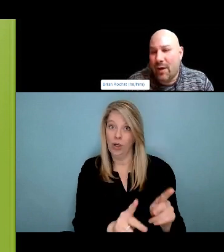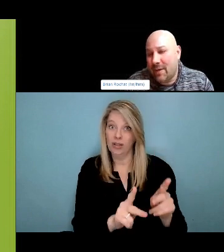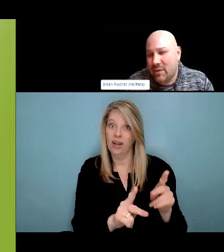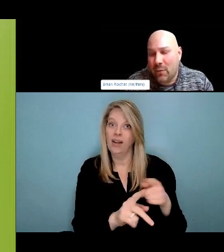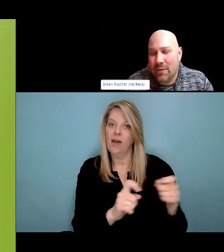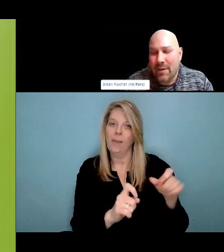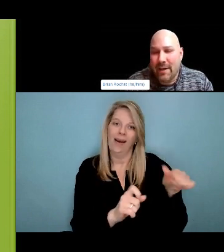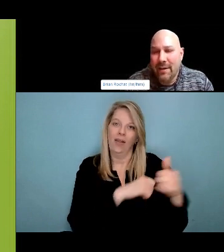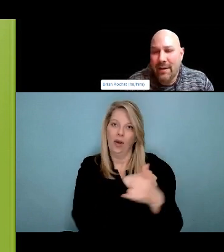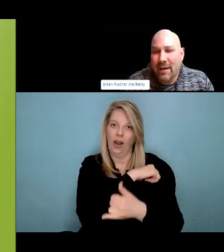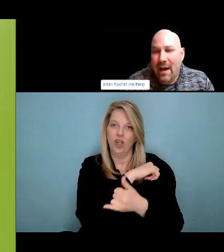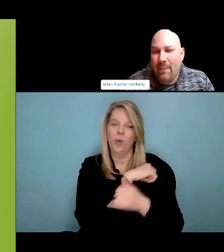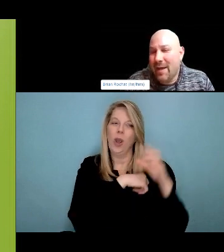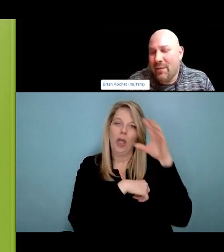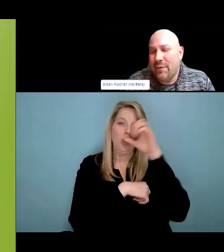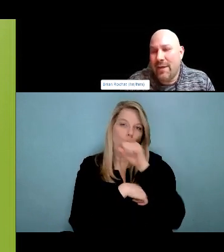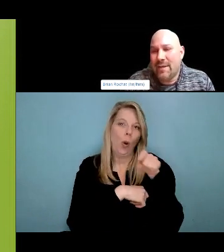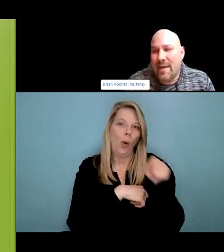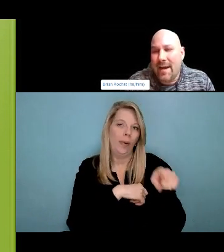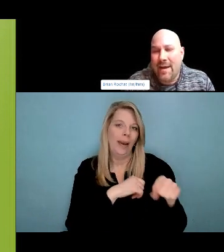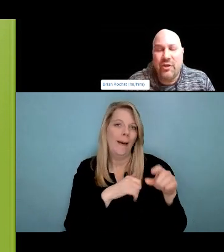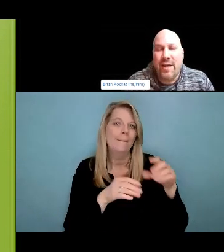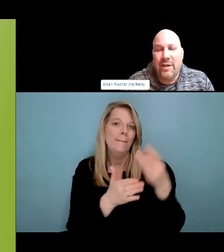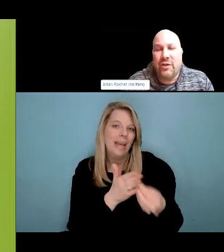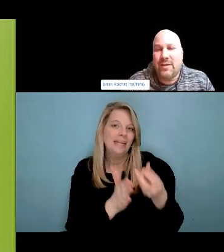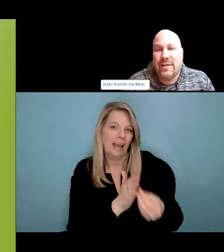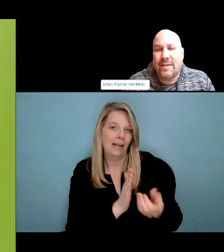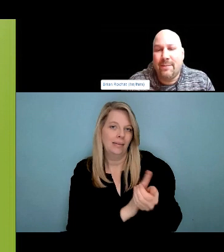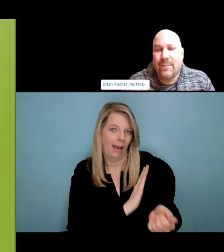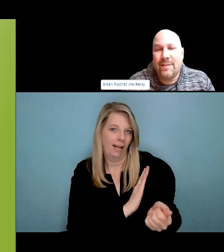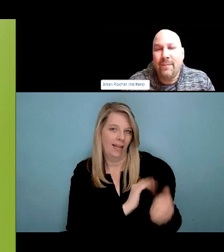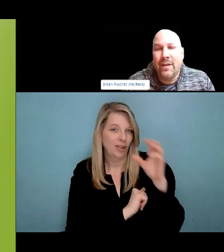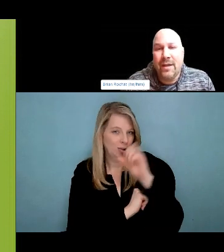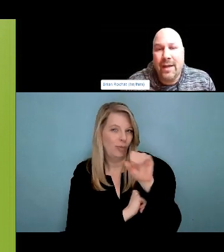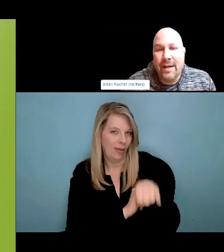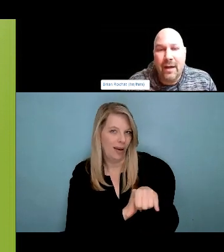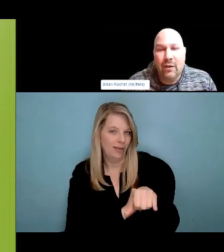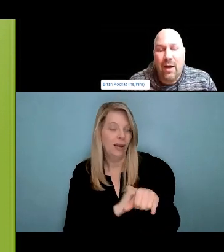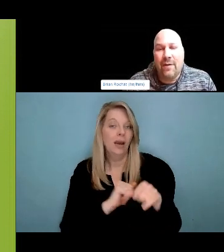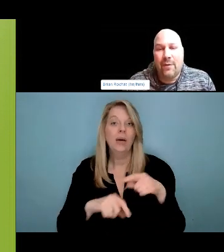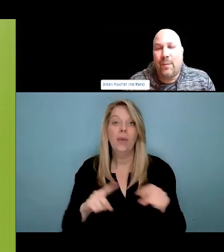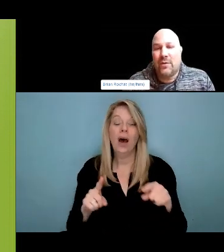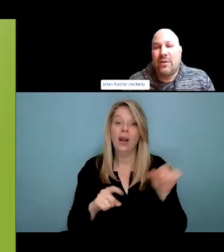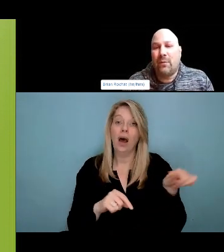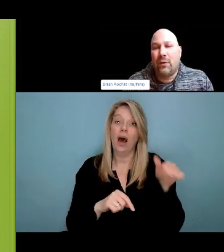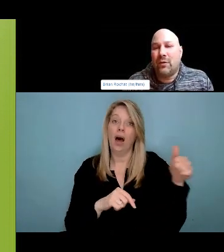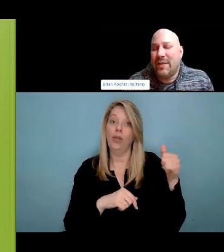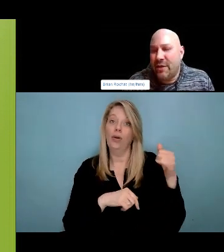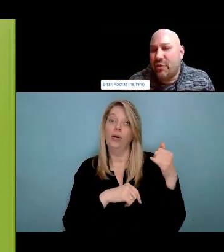over that. One of the other things I always have to say, I have 5 min left and I want